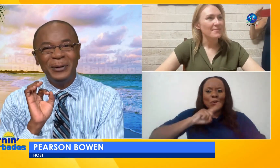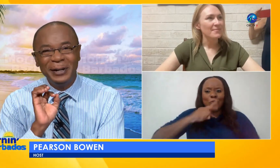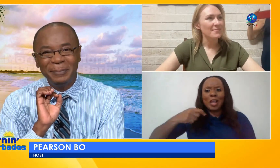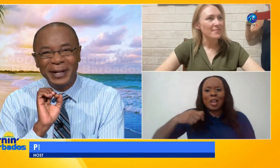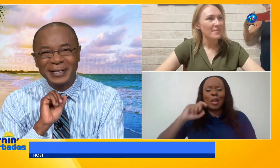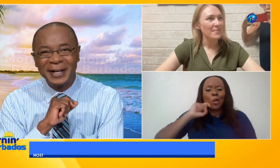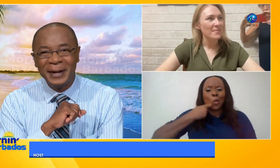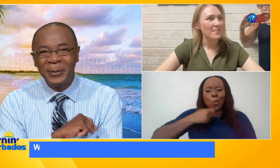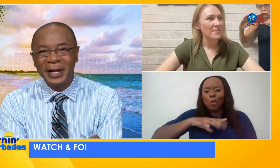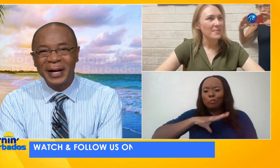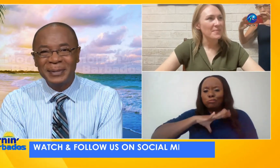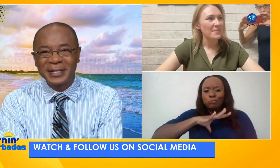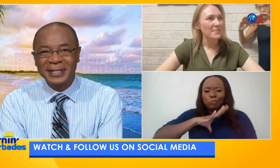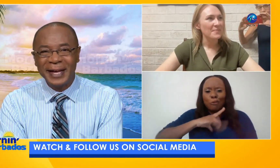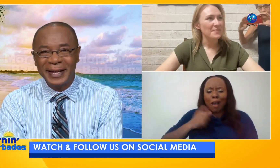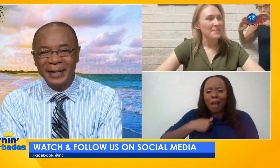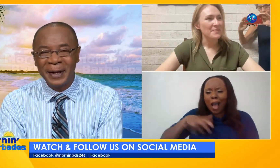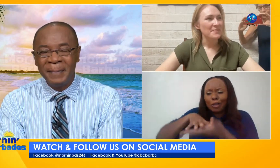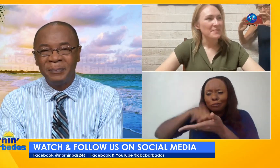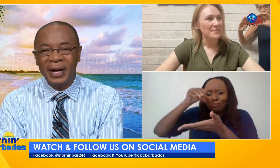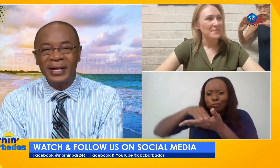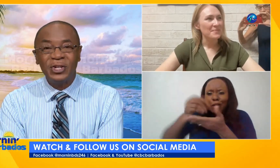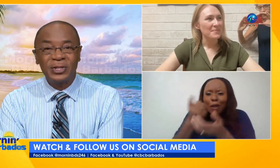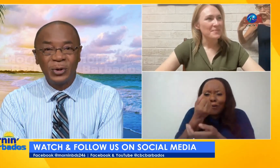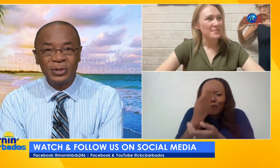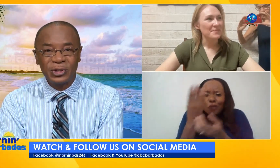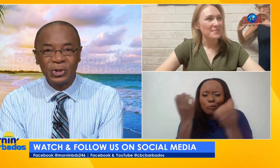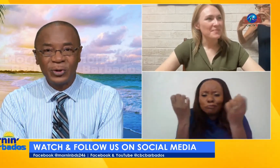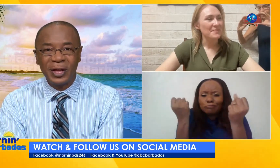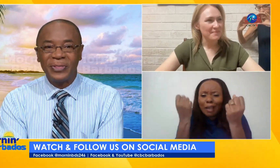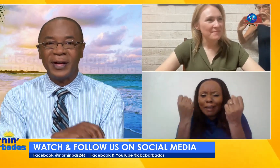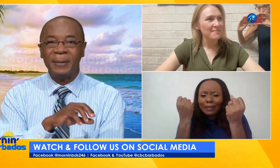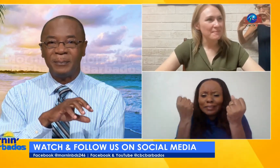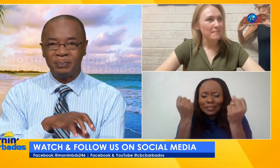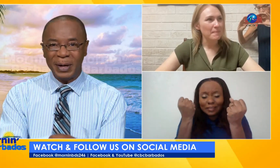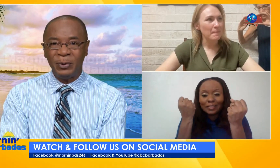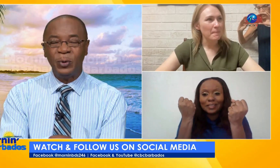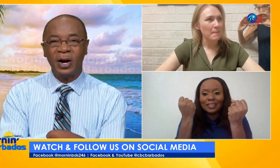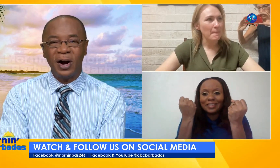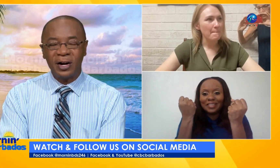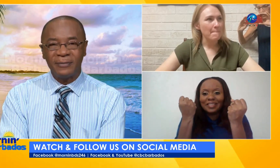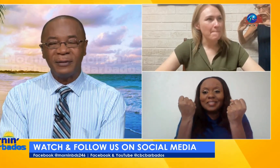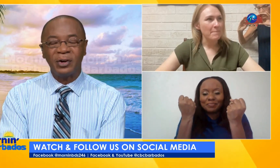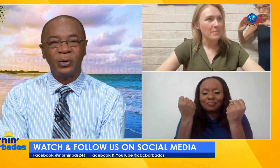a few little bits when it comes to signing but it just goes to show that the people who are hard of